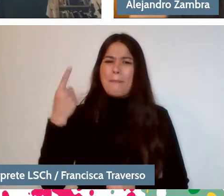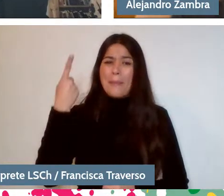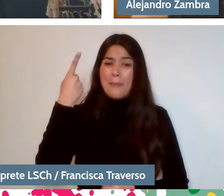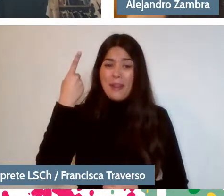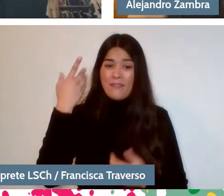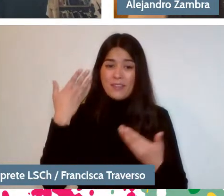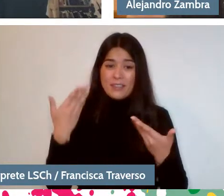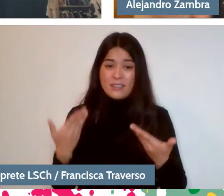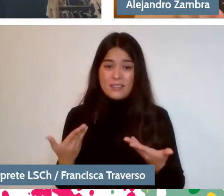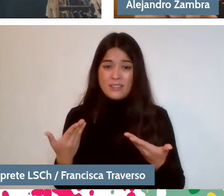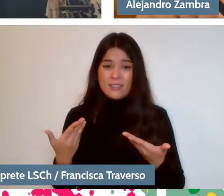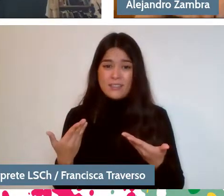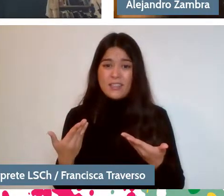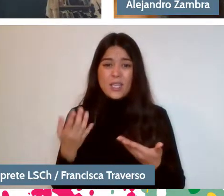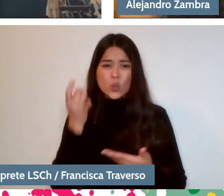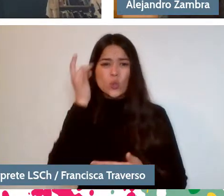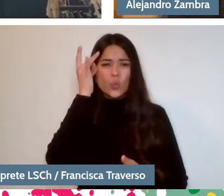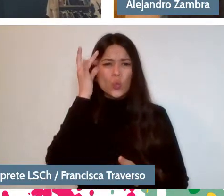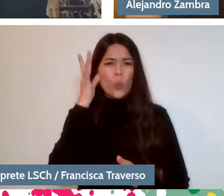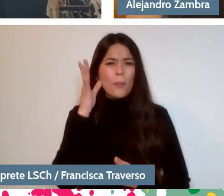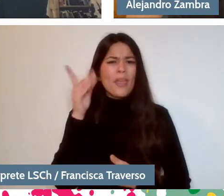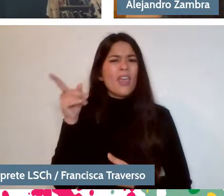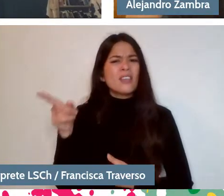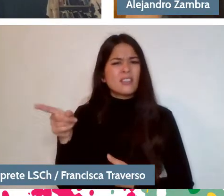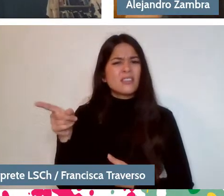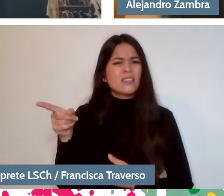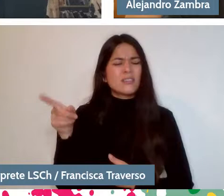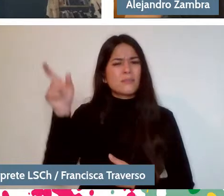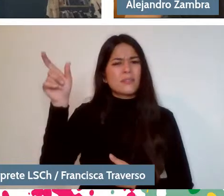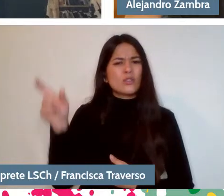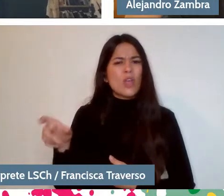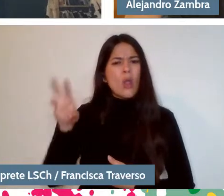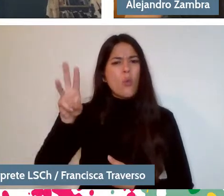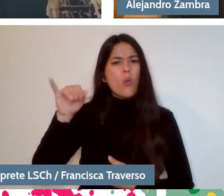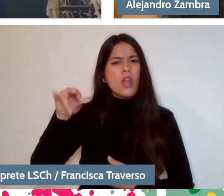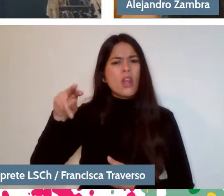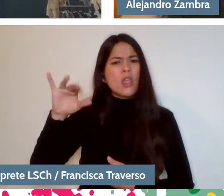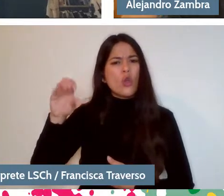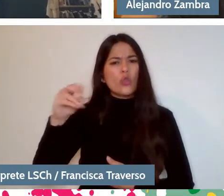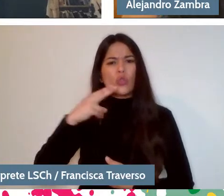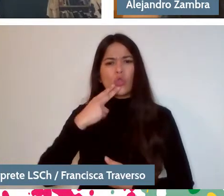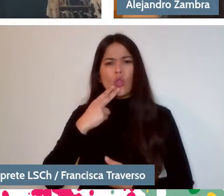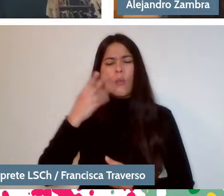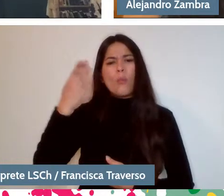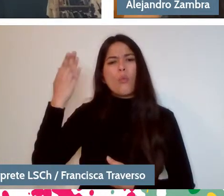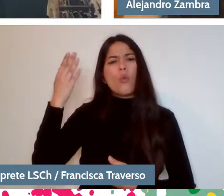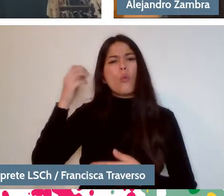The first time I heard about him was because of a poem by Gonzalo Millan called...